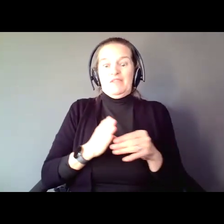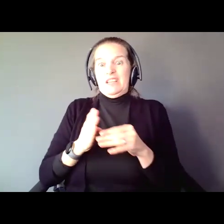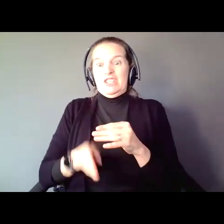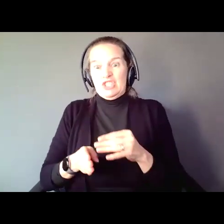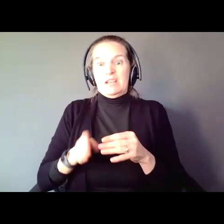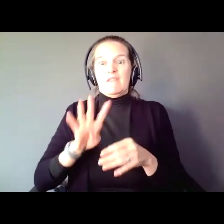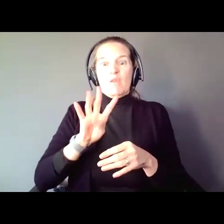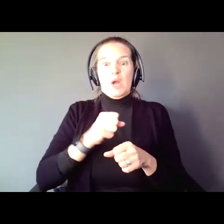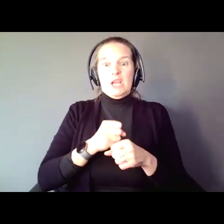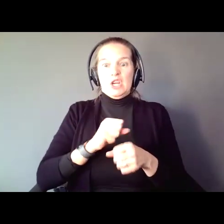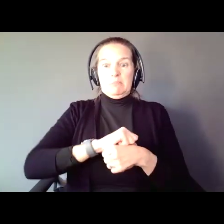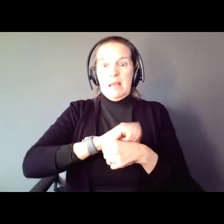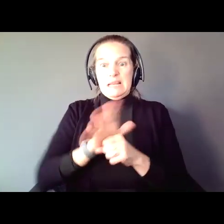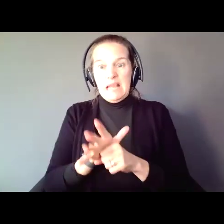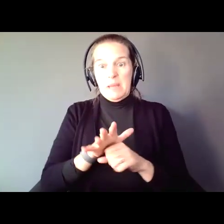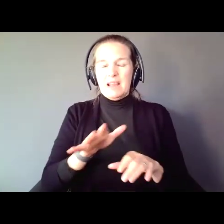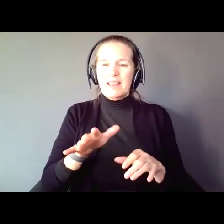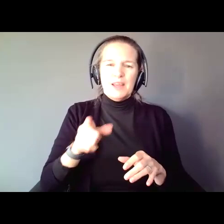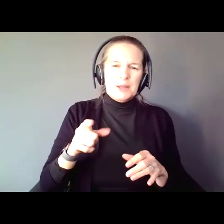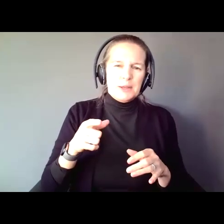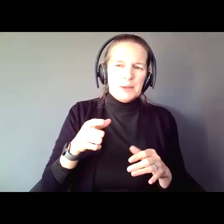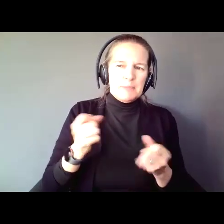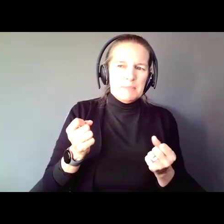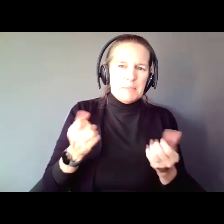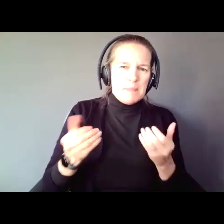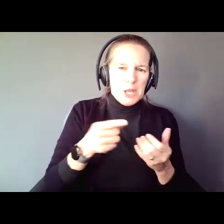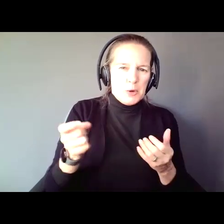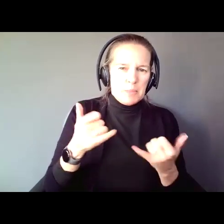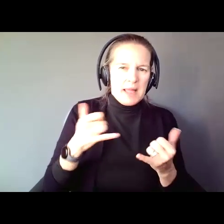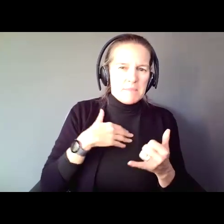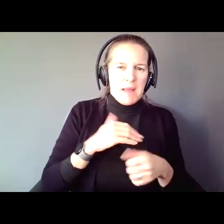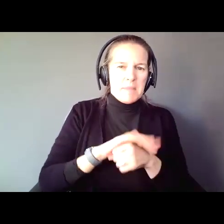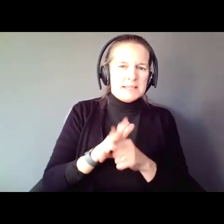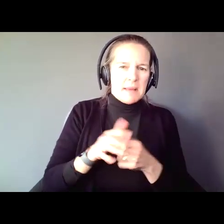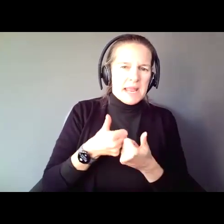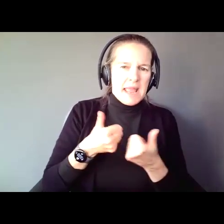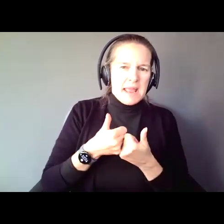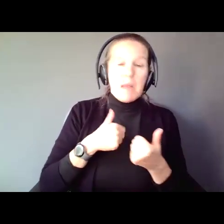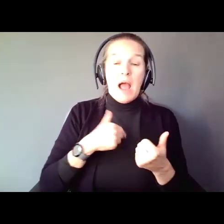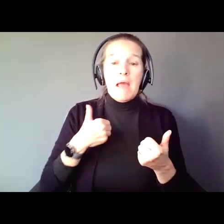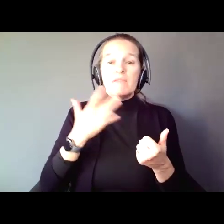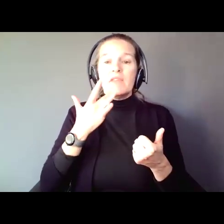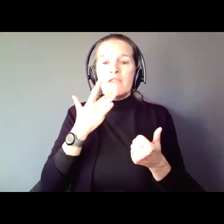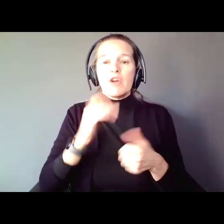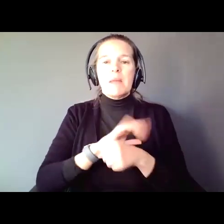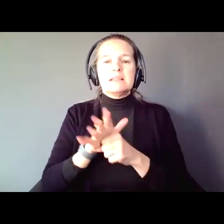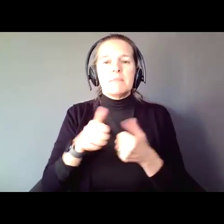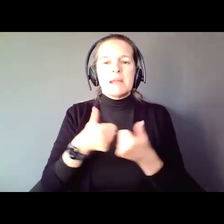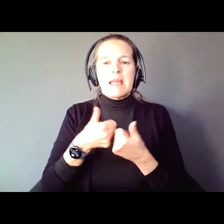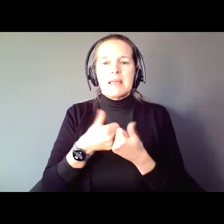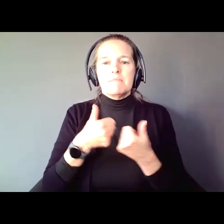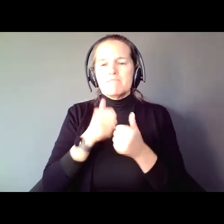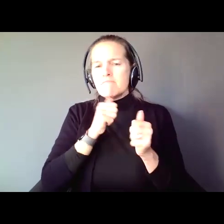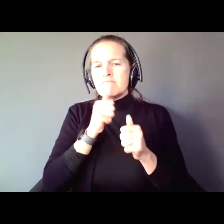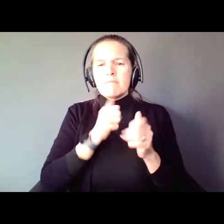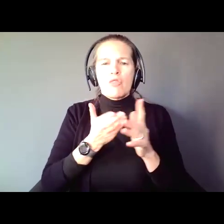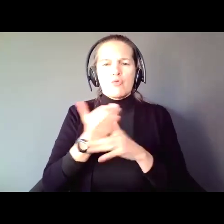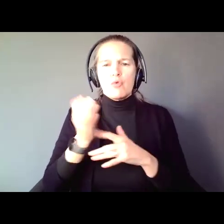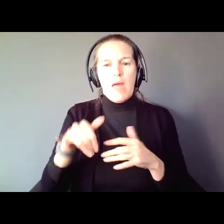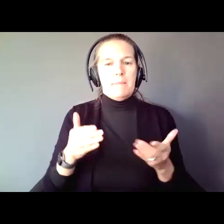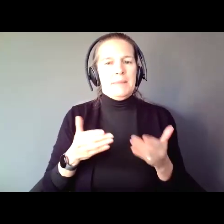played my favorite pandemic game, because yes, I had a favorite pandemic game that got me through the hard times of the pandemic. Let's see if you maybe did something similar.